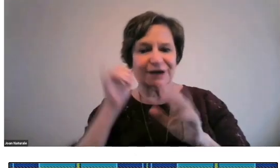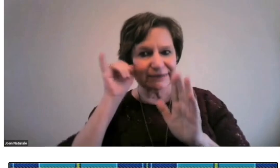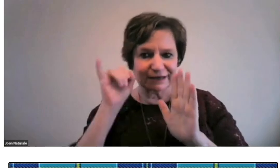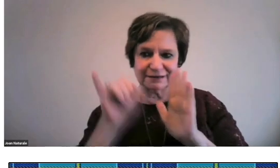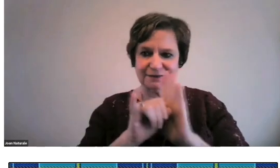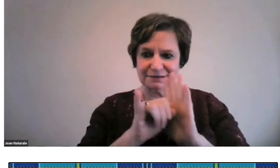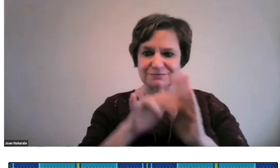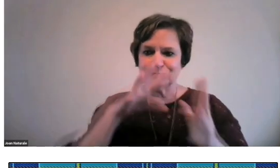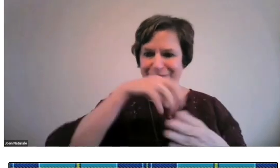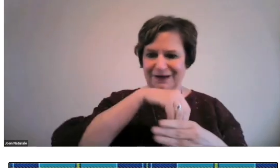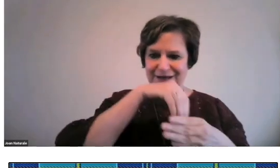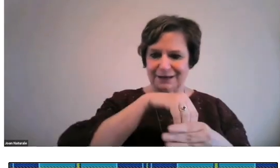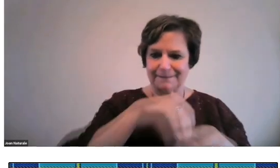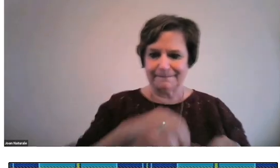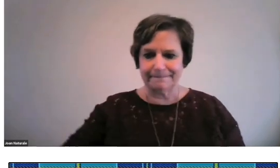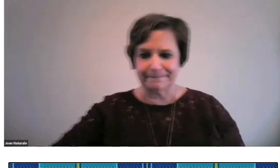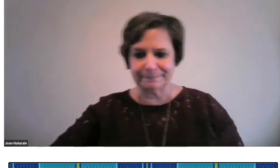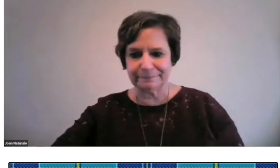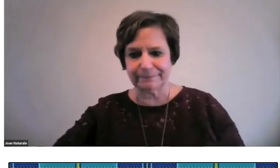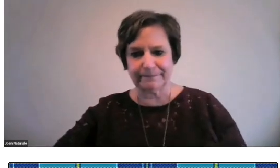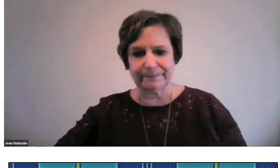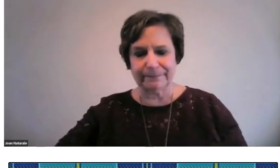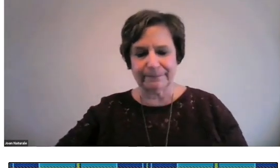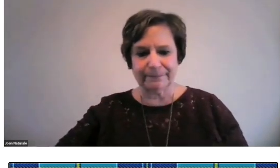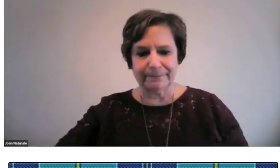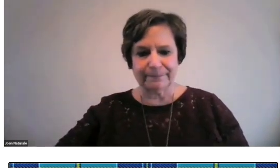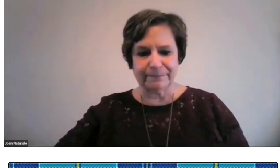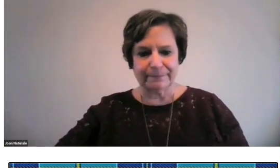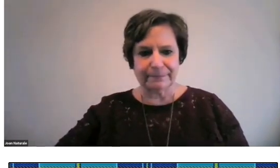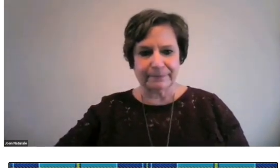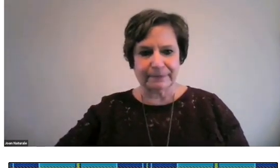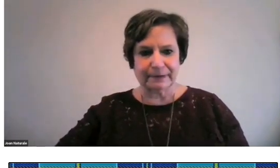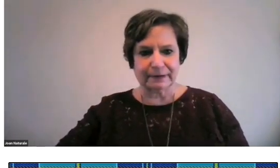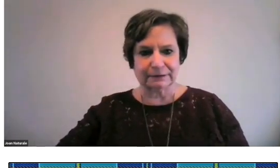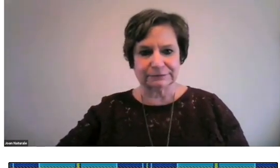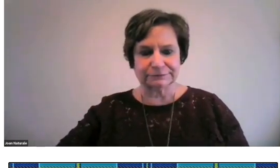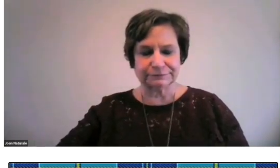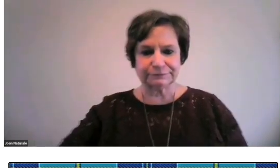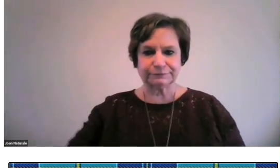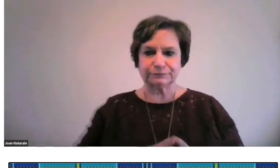There are many complex identities within the deaf community.